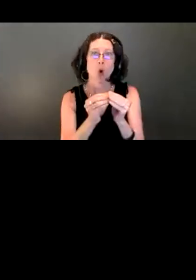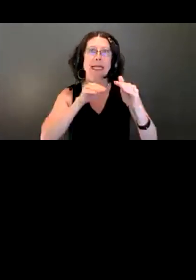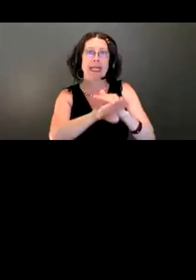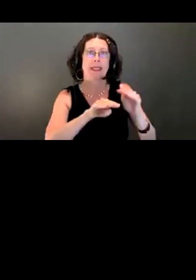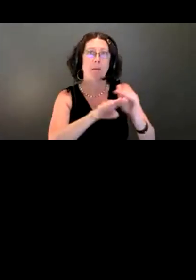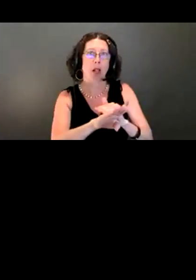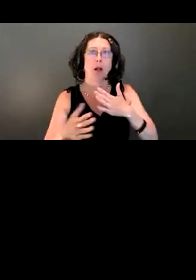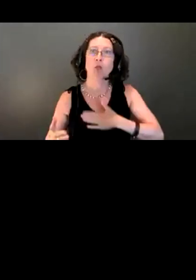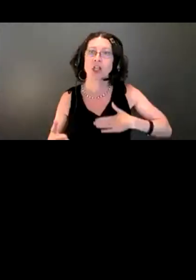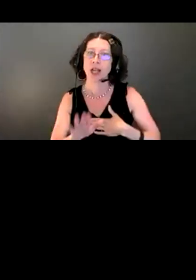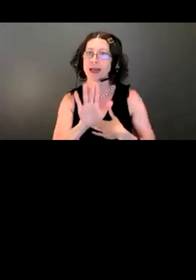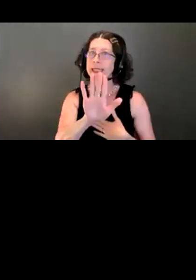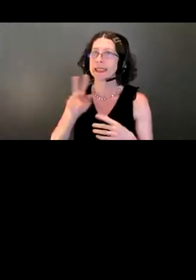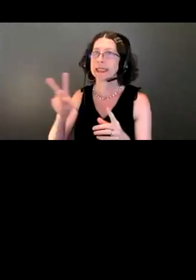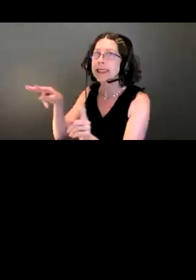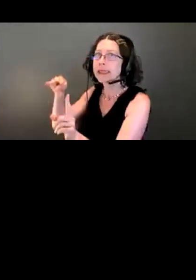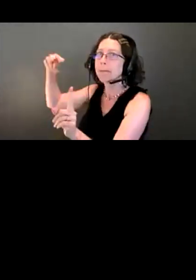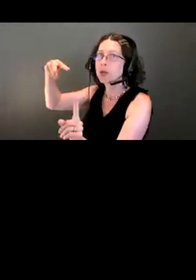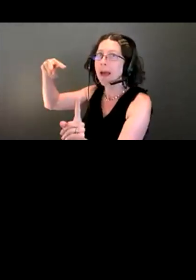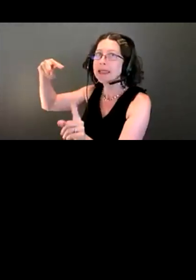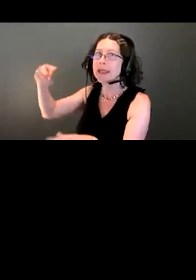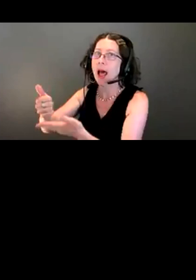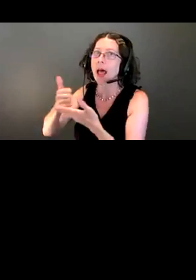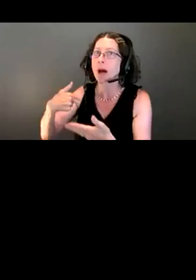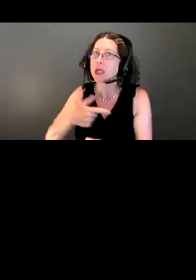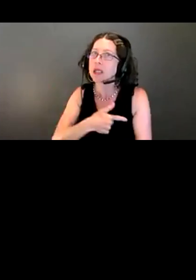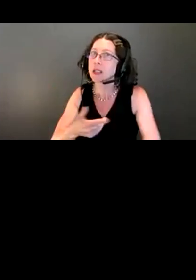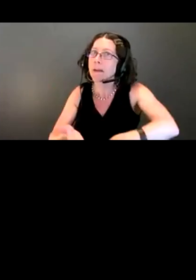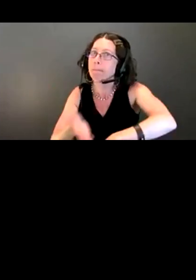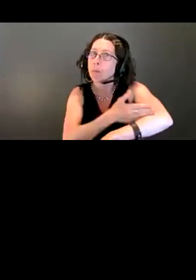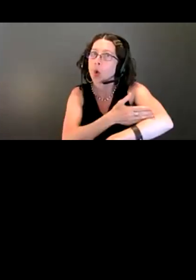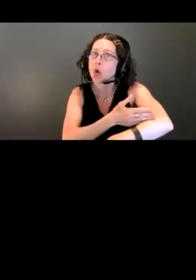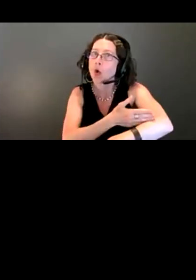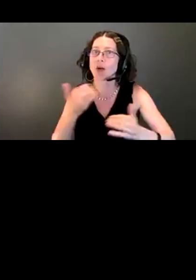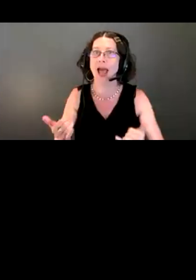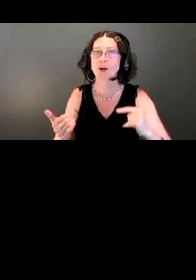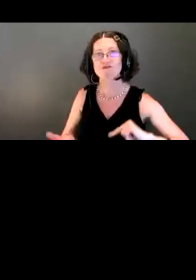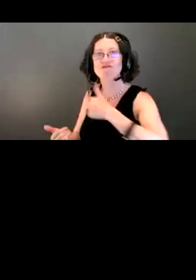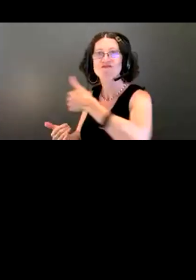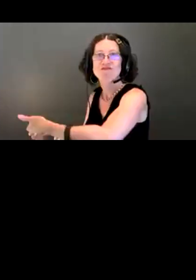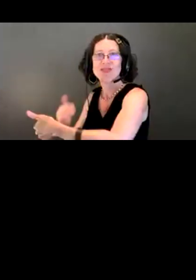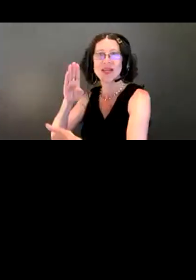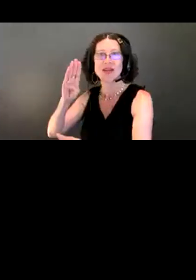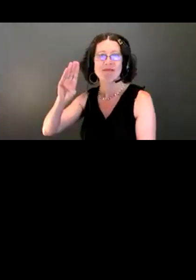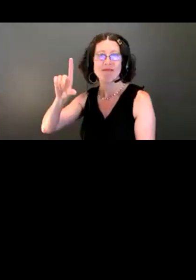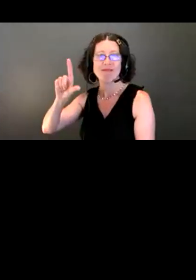to improve our practices. So Blayne, I'm going to let you introduce yourself. Hello, folks. Good evening.